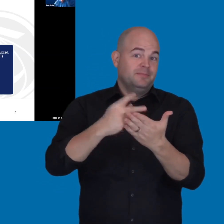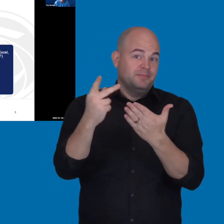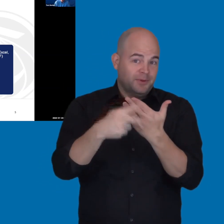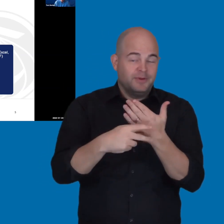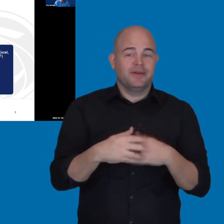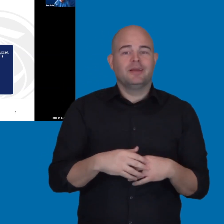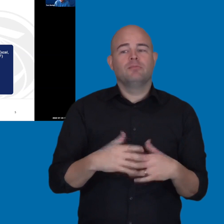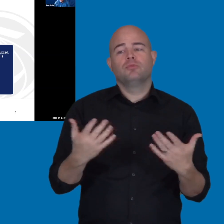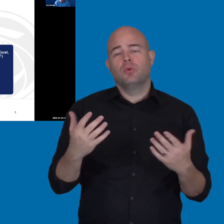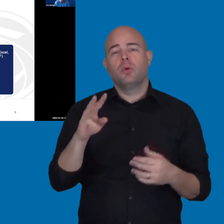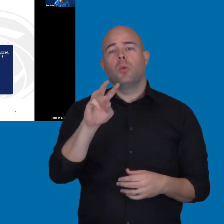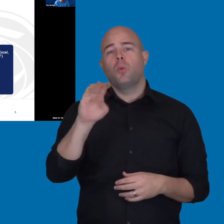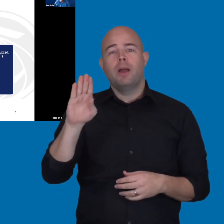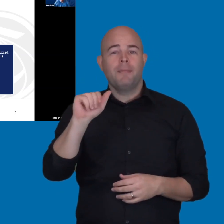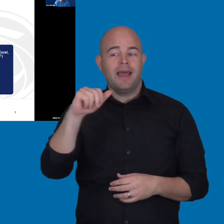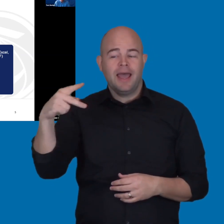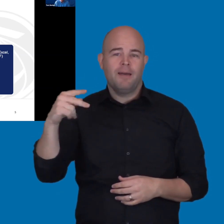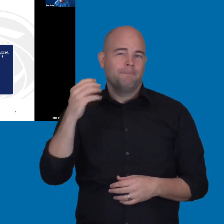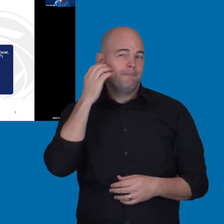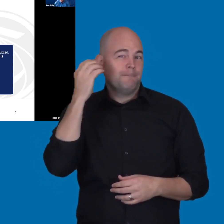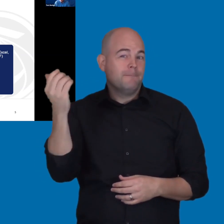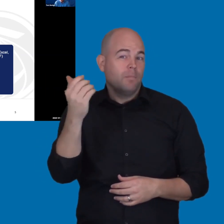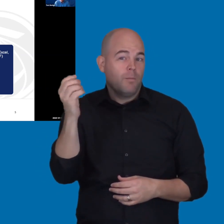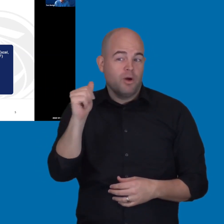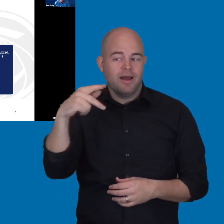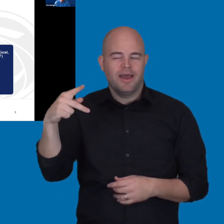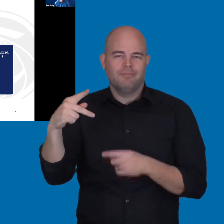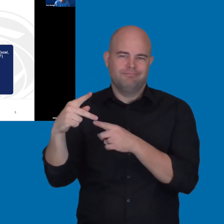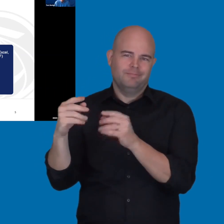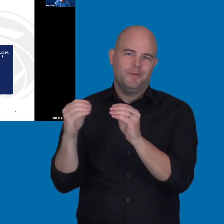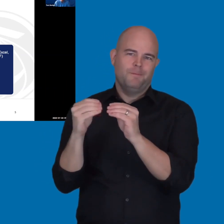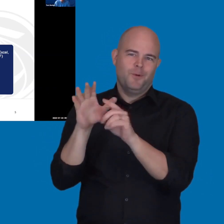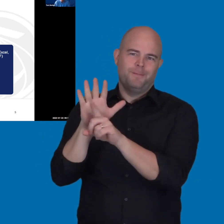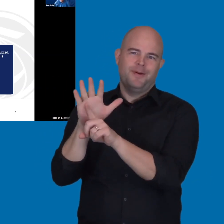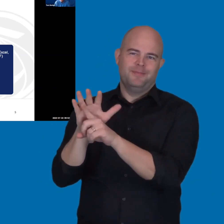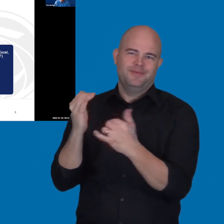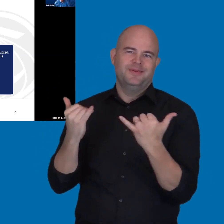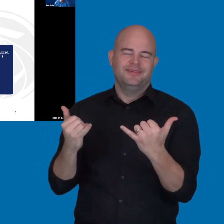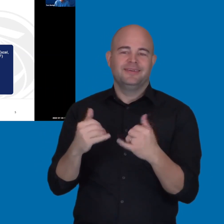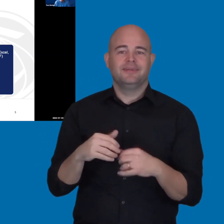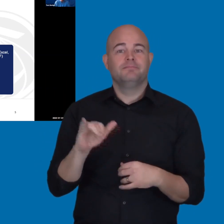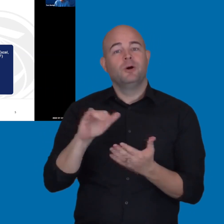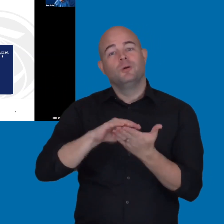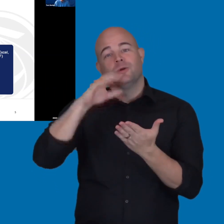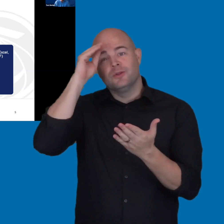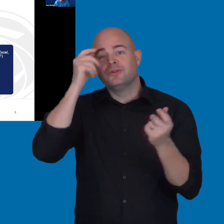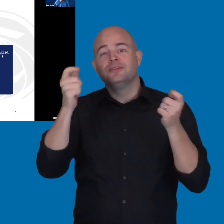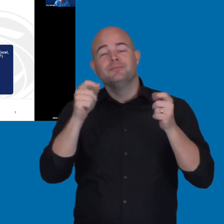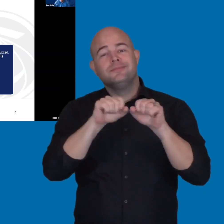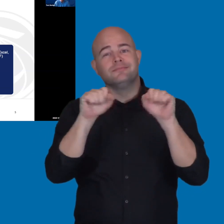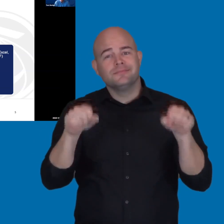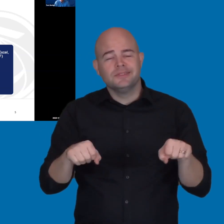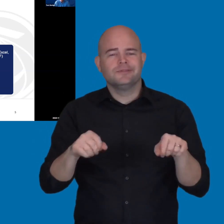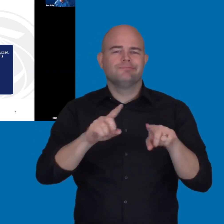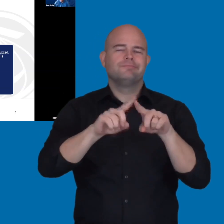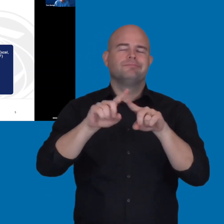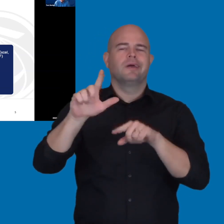And then web and mobile apps, which is kind of where everything is kind of moving. And then learning management systems and all of the LTIs